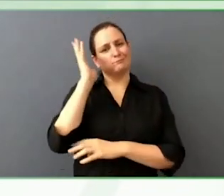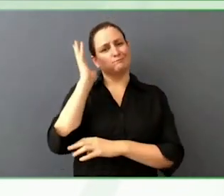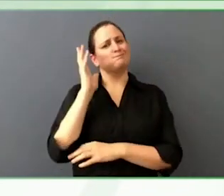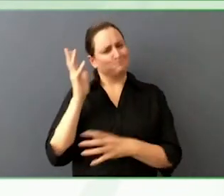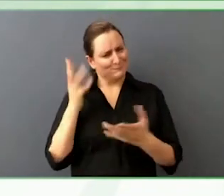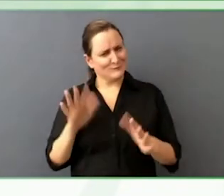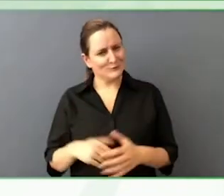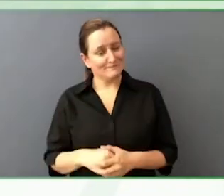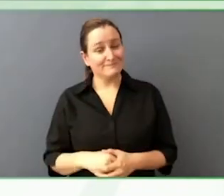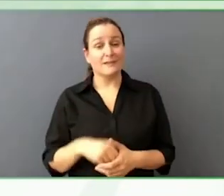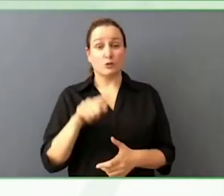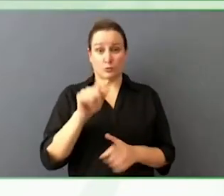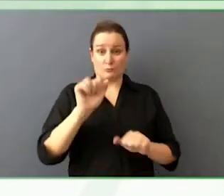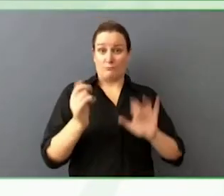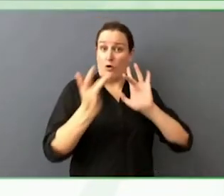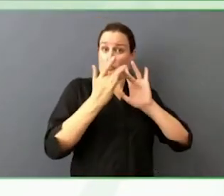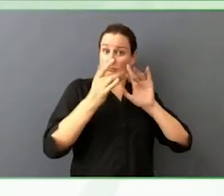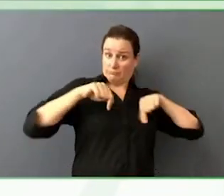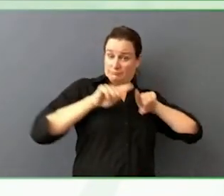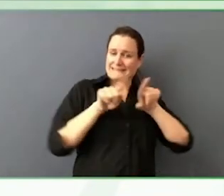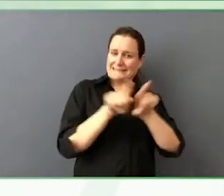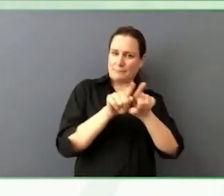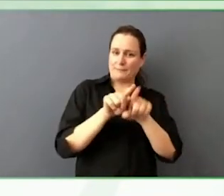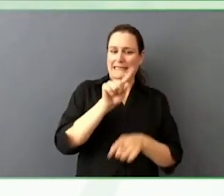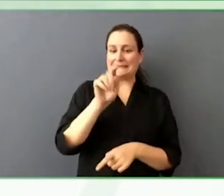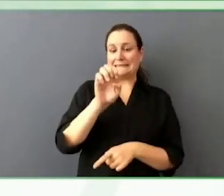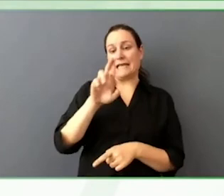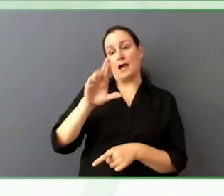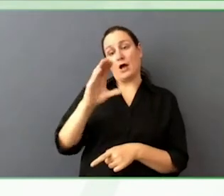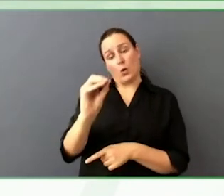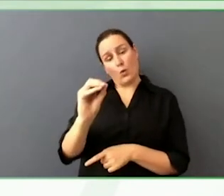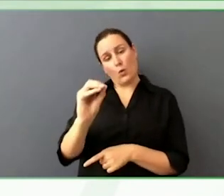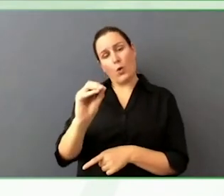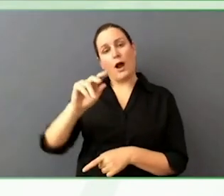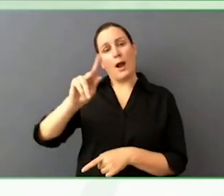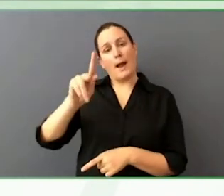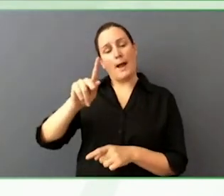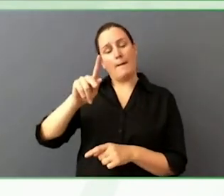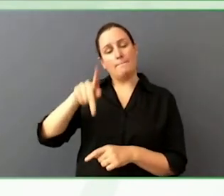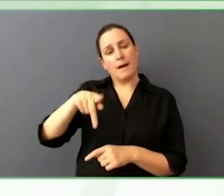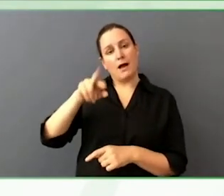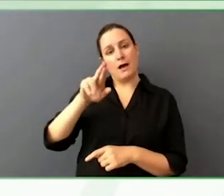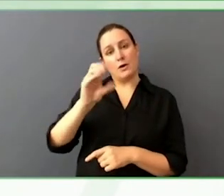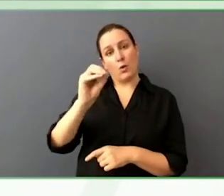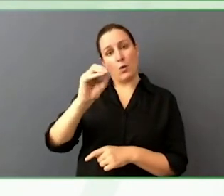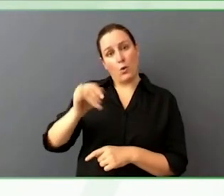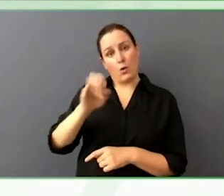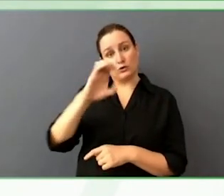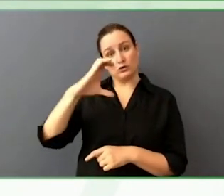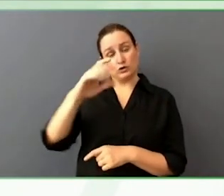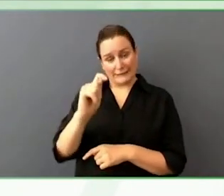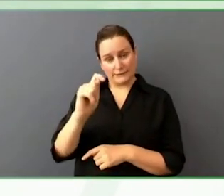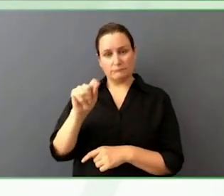Thank you very much Holden and before I close it out. Can I assume that you are a Taylor Swift fan?